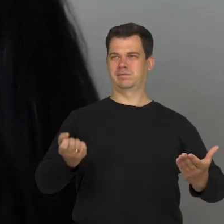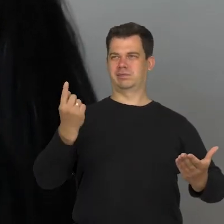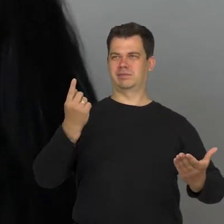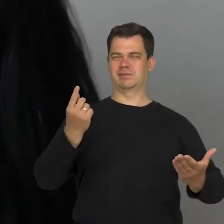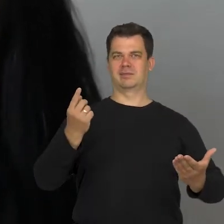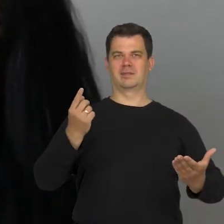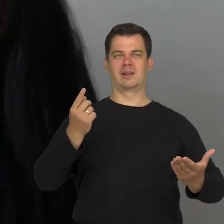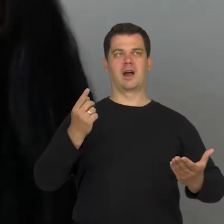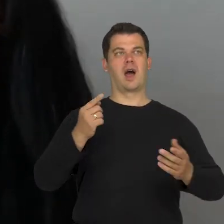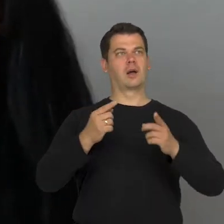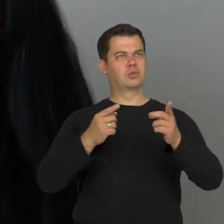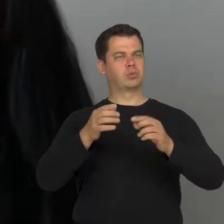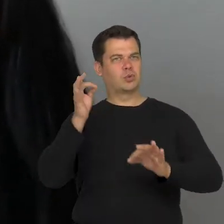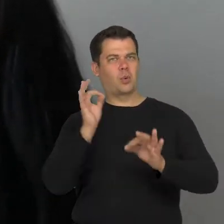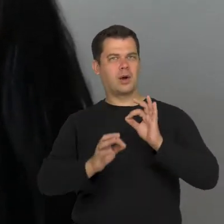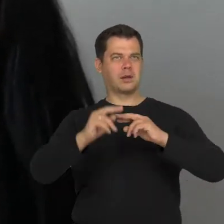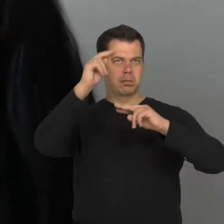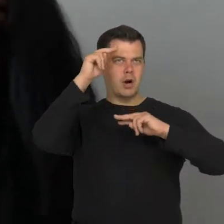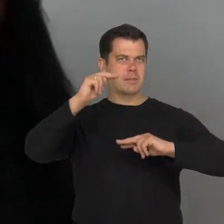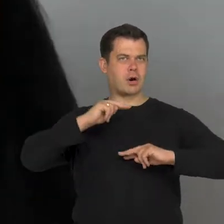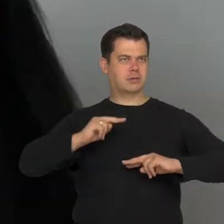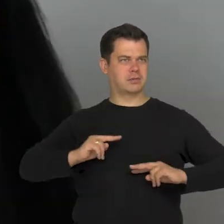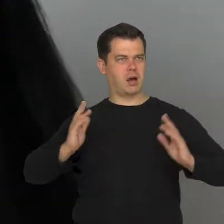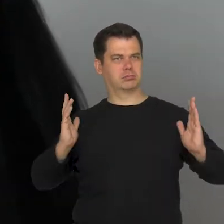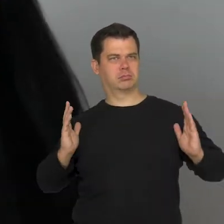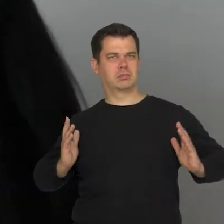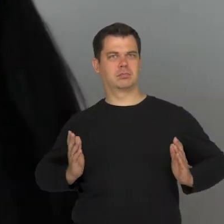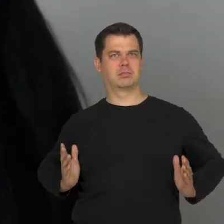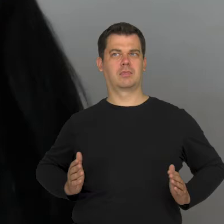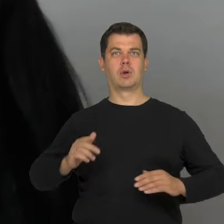with their own proportions. And if suddenly we see an image